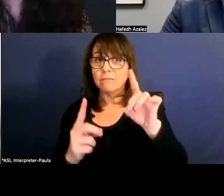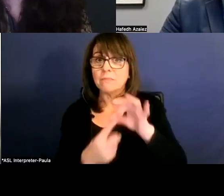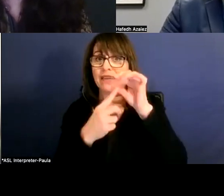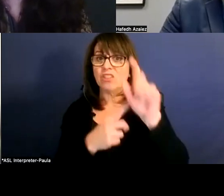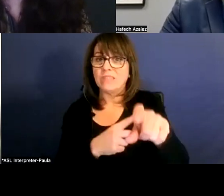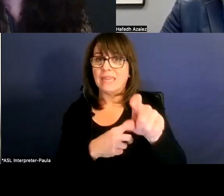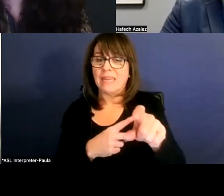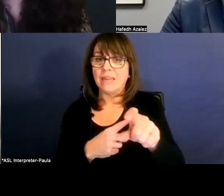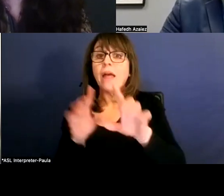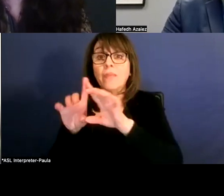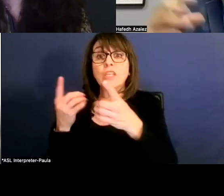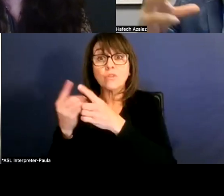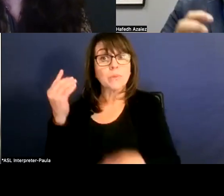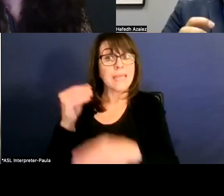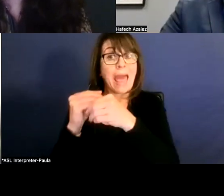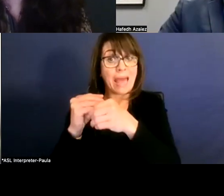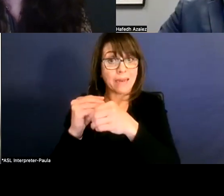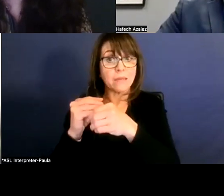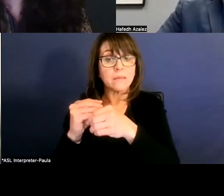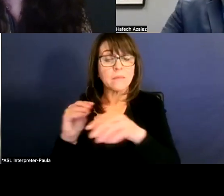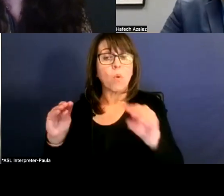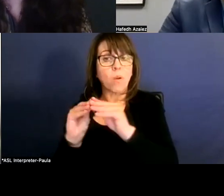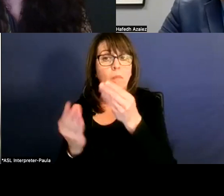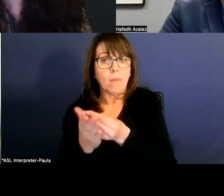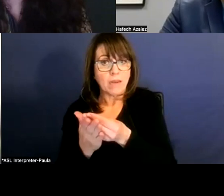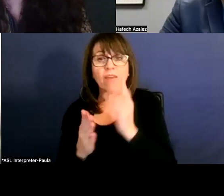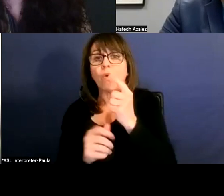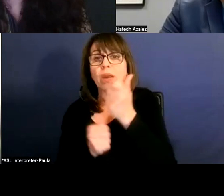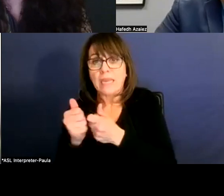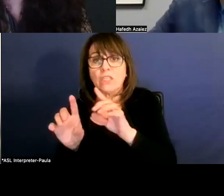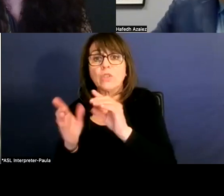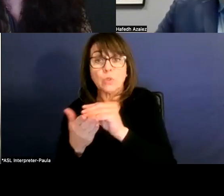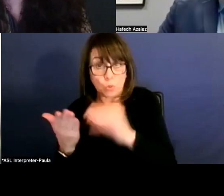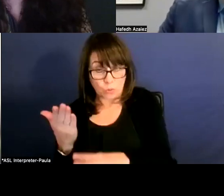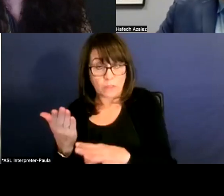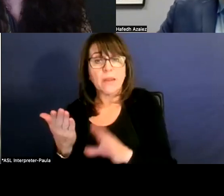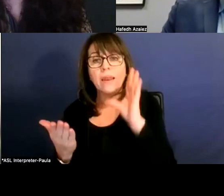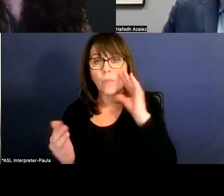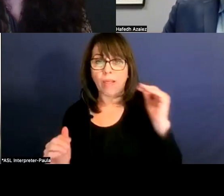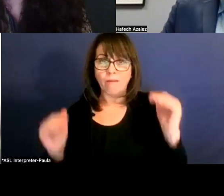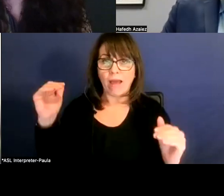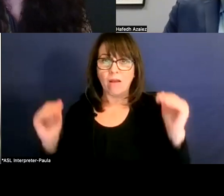for those kind of categories, if you will. And that can help offset some of the other costs